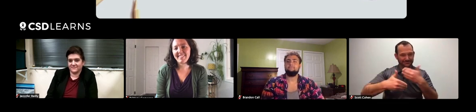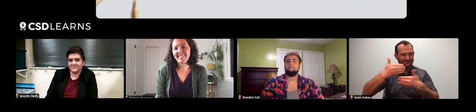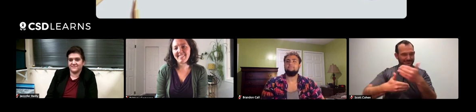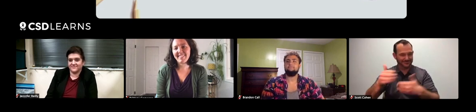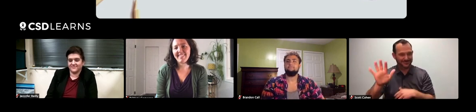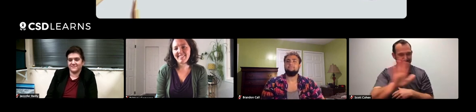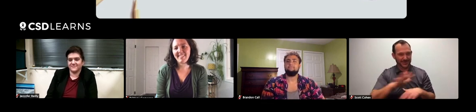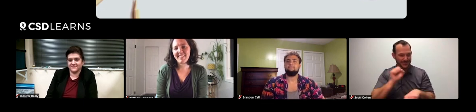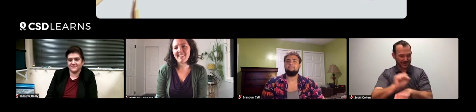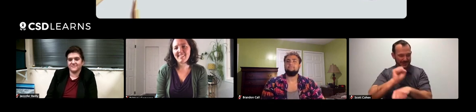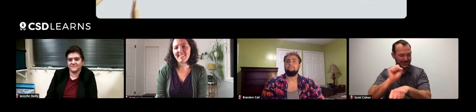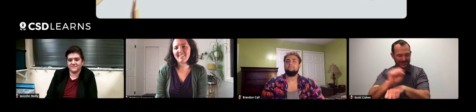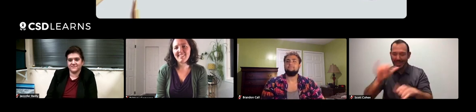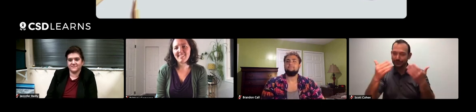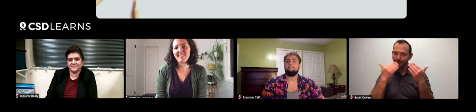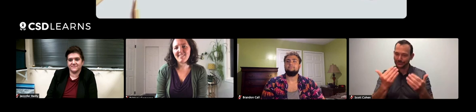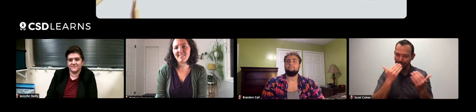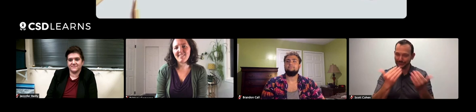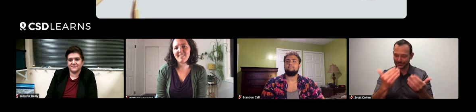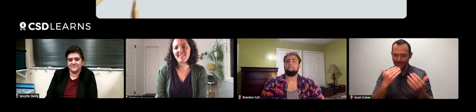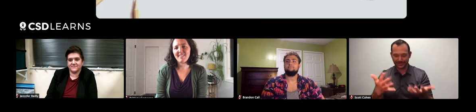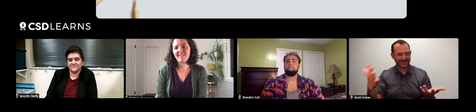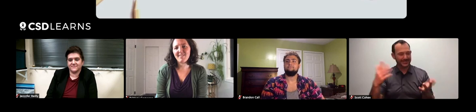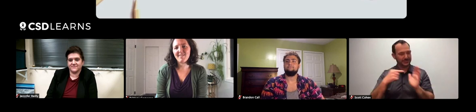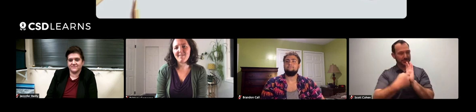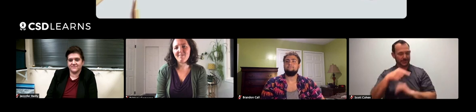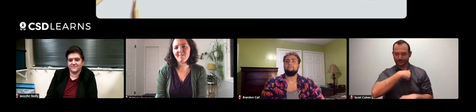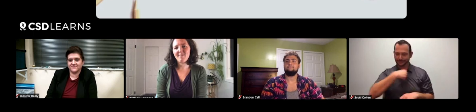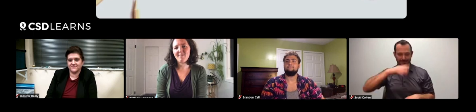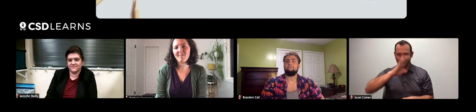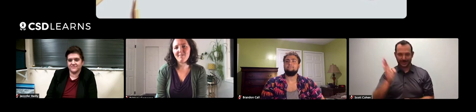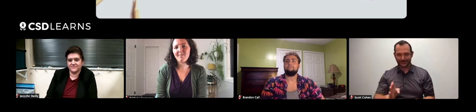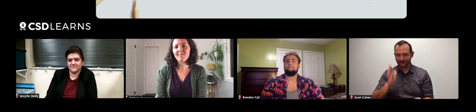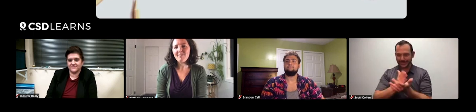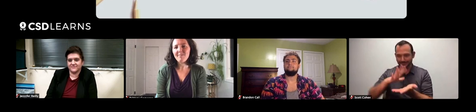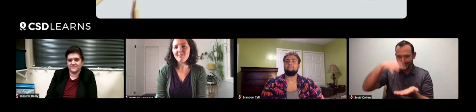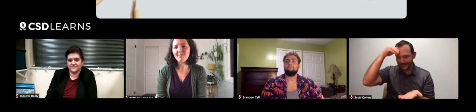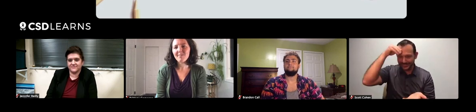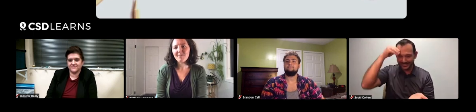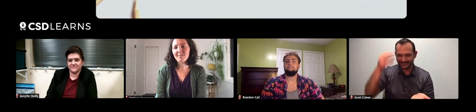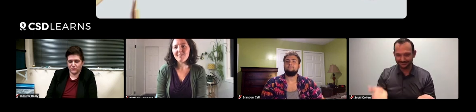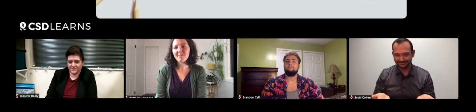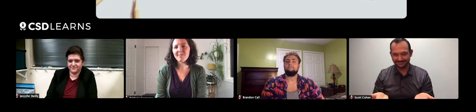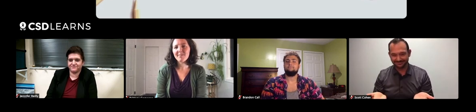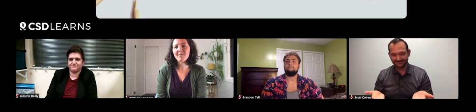in your fields and your careers. It just shows that we never stop learning.